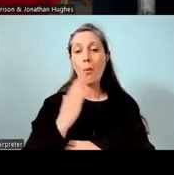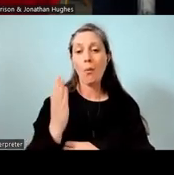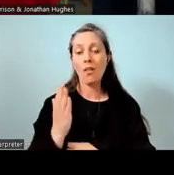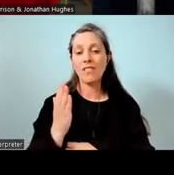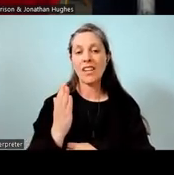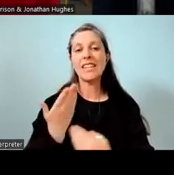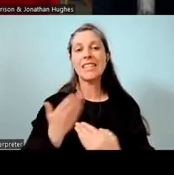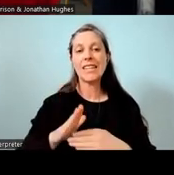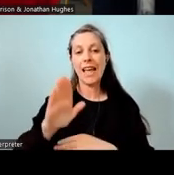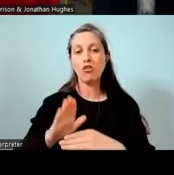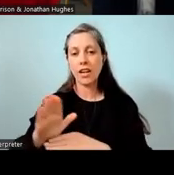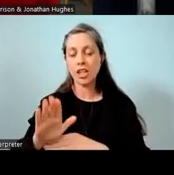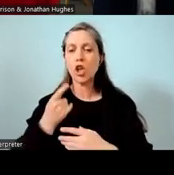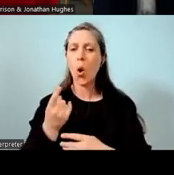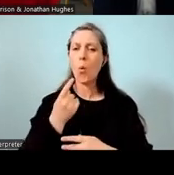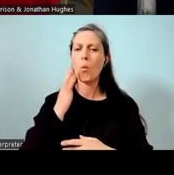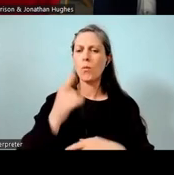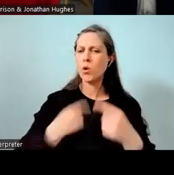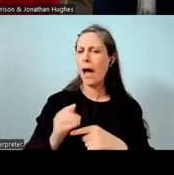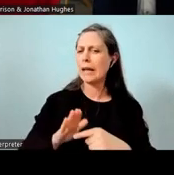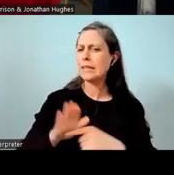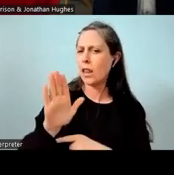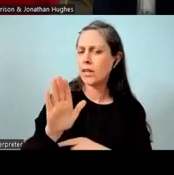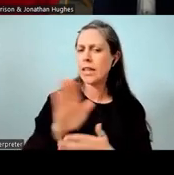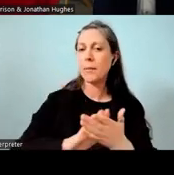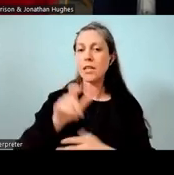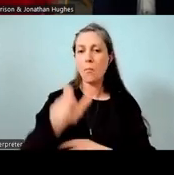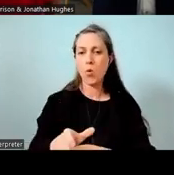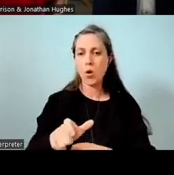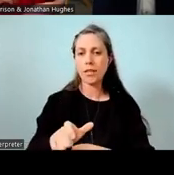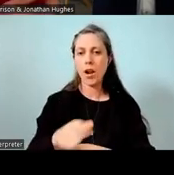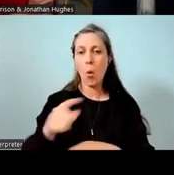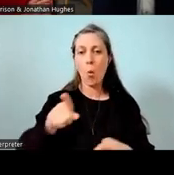and the definition we use of acceleration is someone that goes past a year's growth.